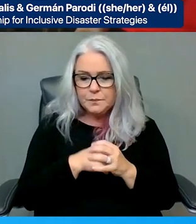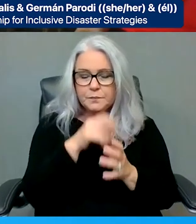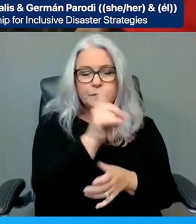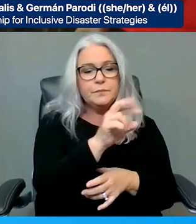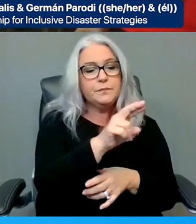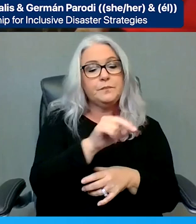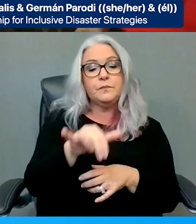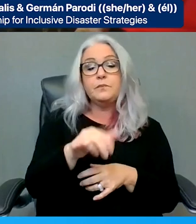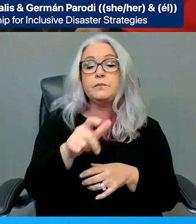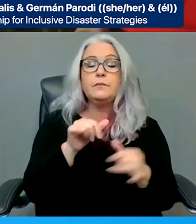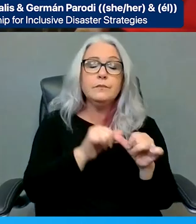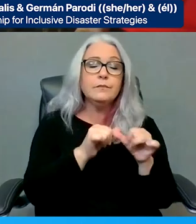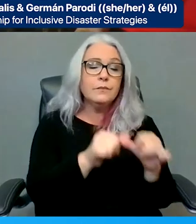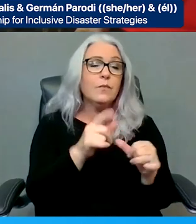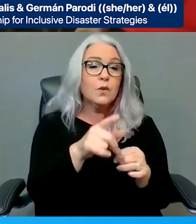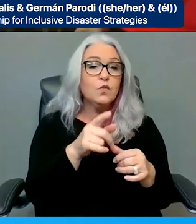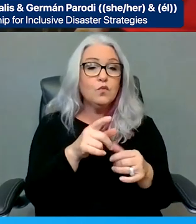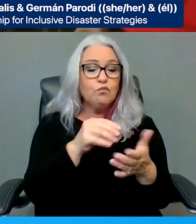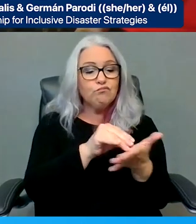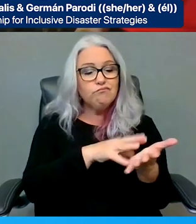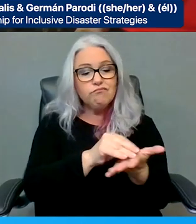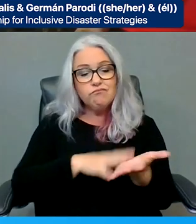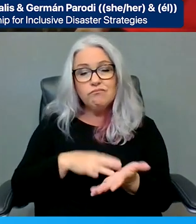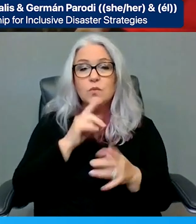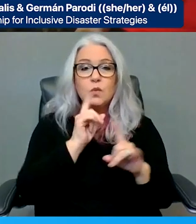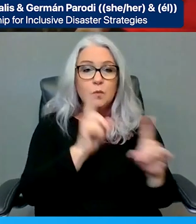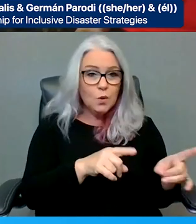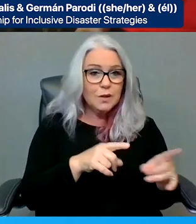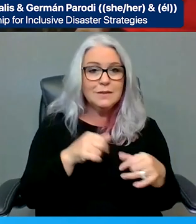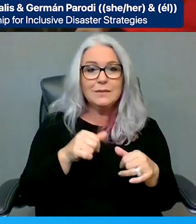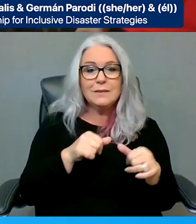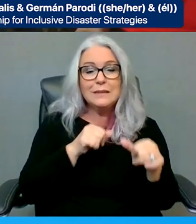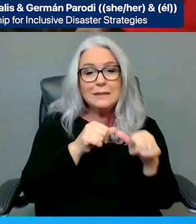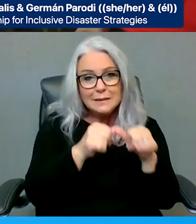advocacy of everybody in this room that has been in each of the Zoom rooms throughout the week that is going on, you